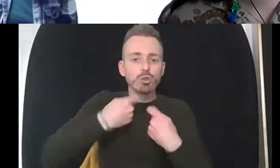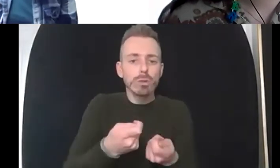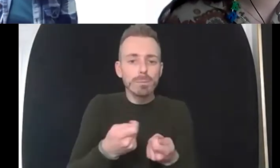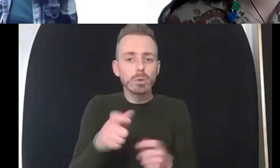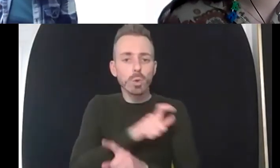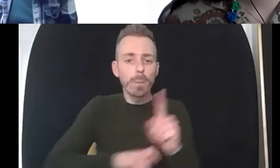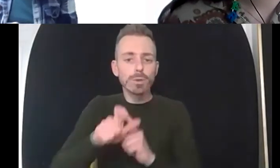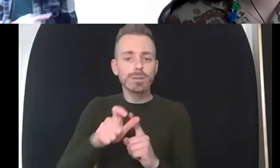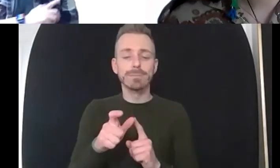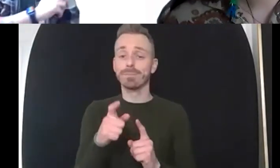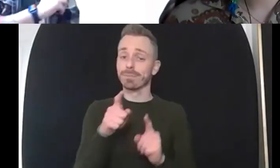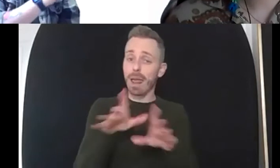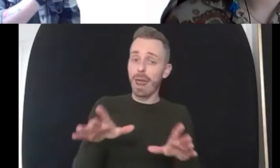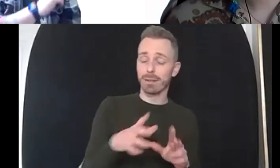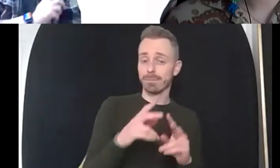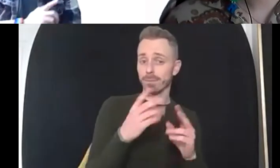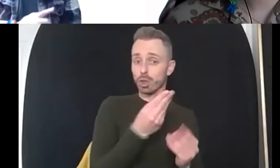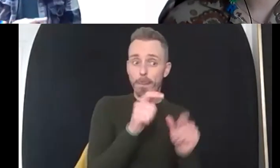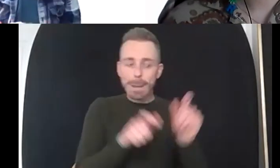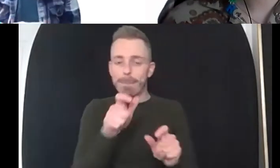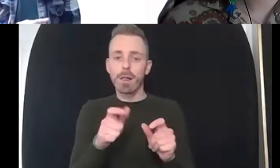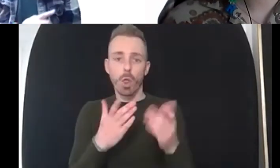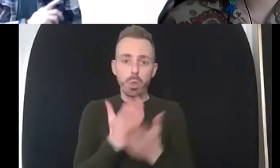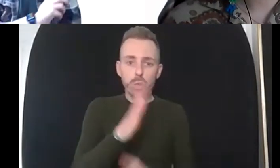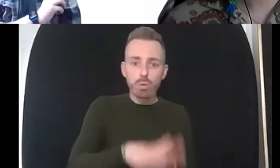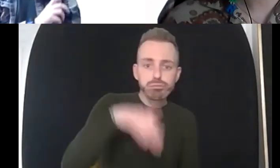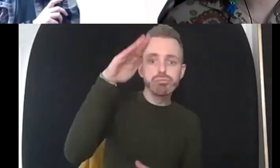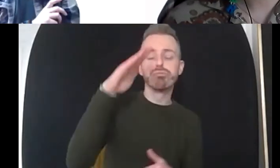of trauma and suffering and come back out they usually end up running kind of like um